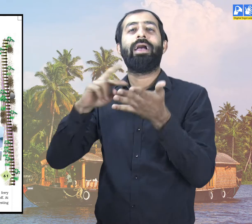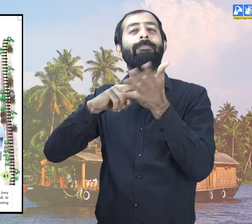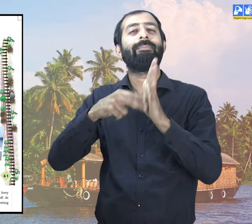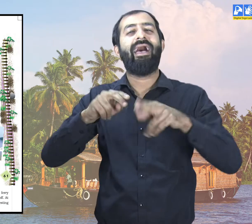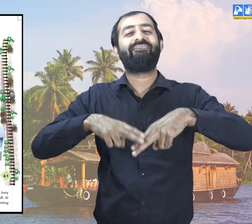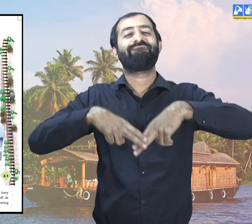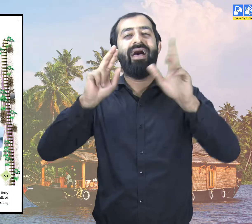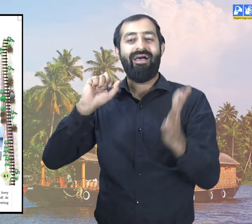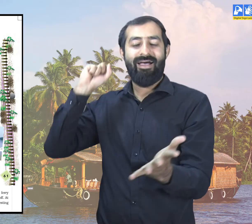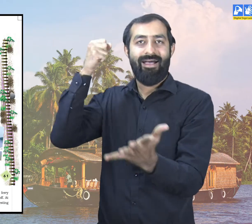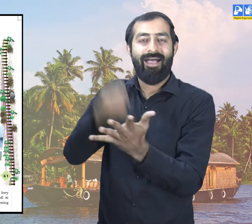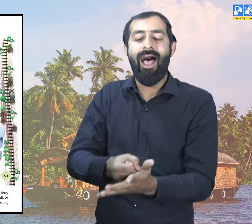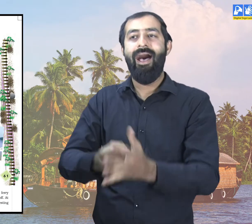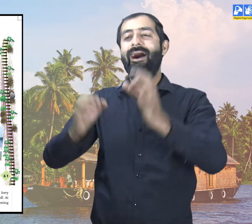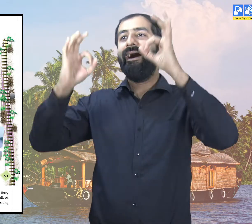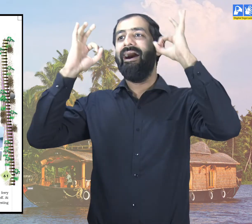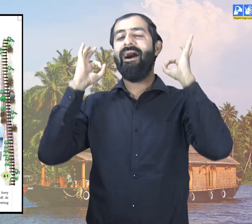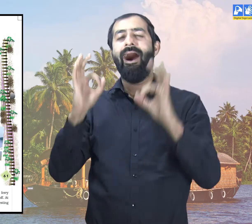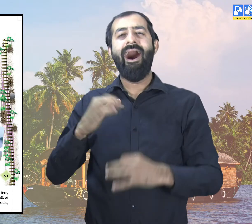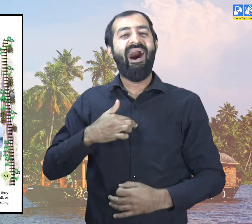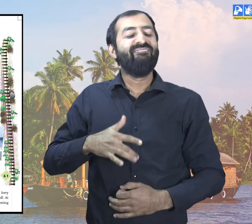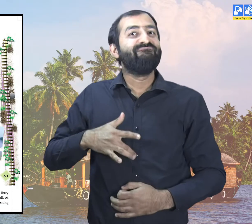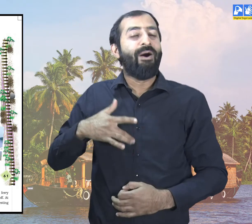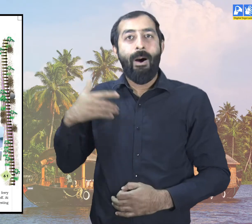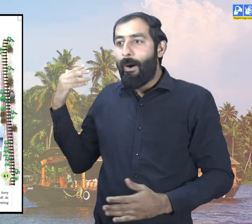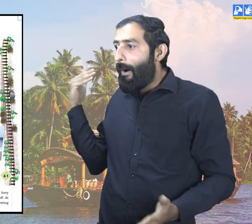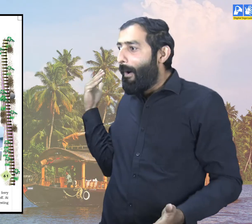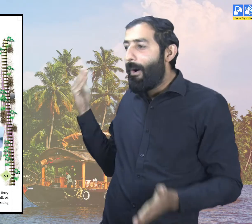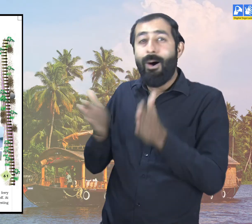At last we reached Ammumma's place.